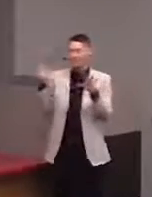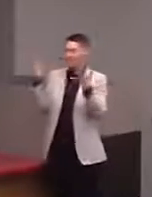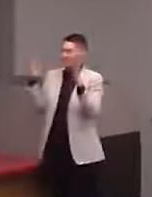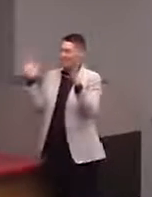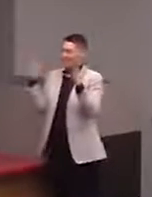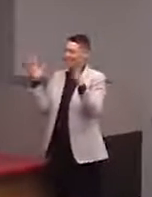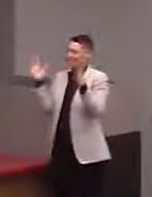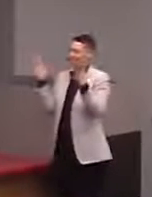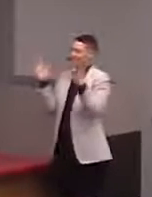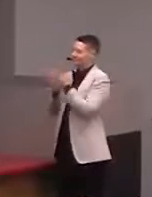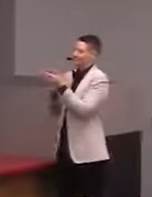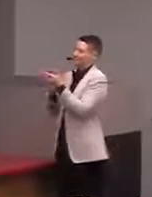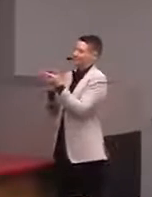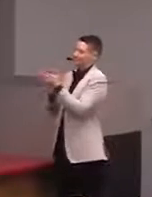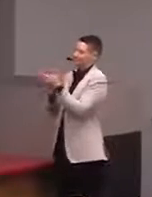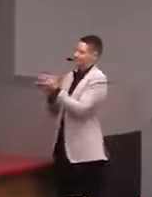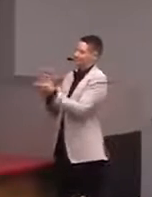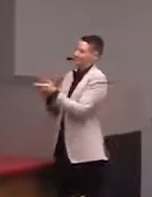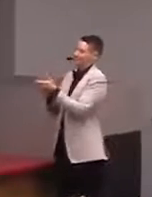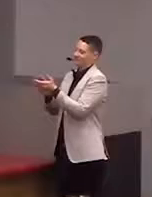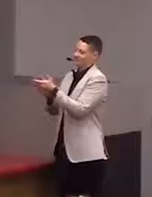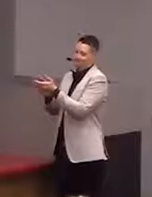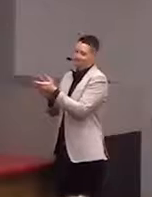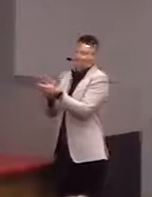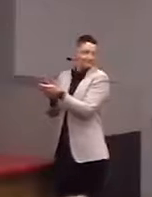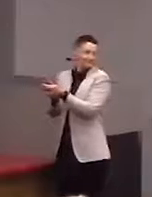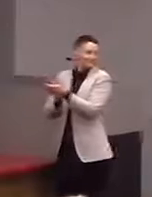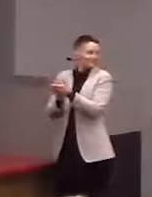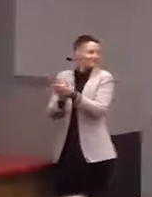[Charisse] This is Charisse again.